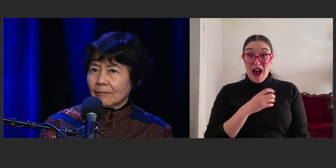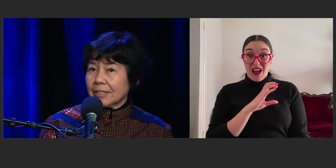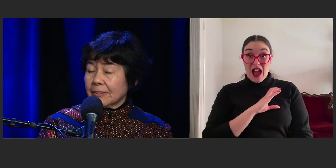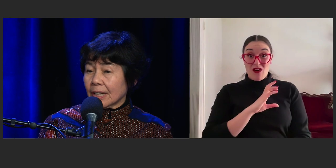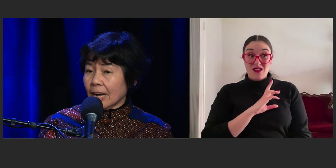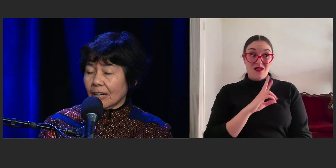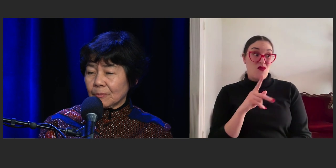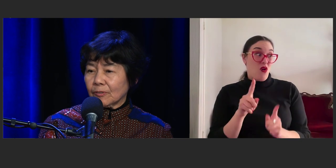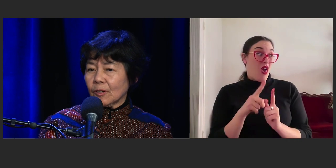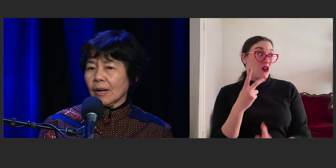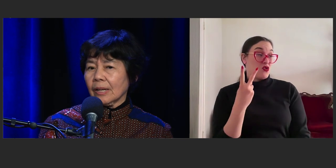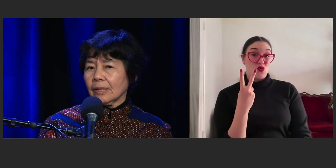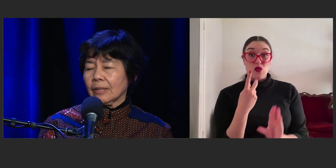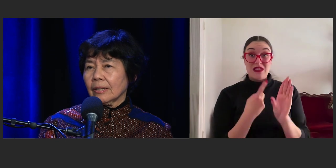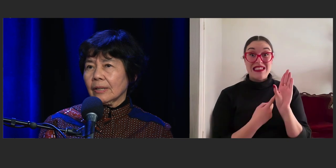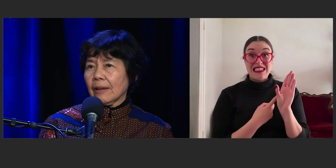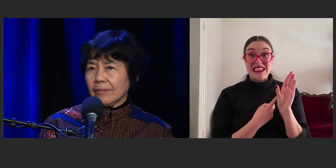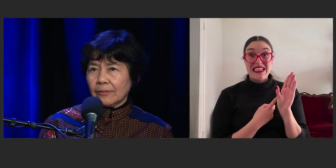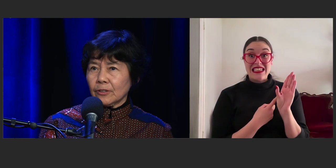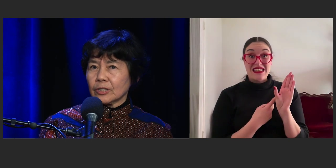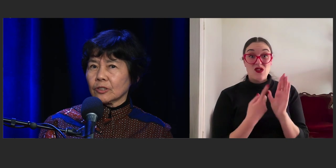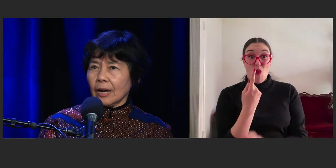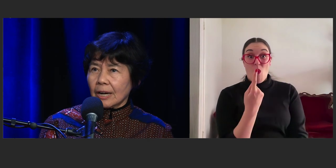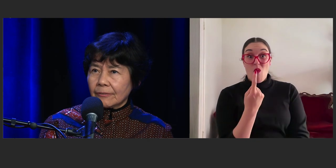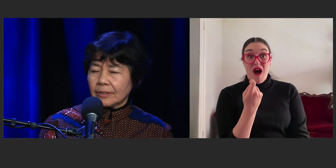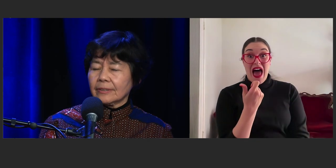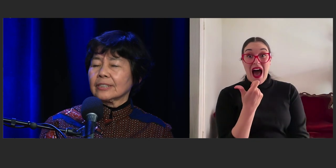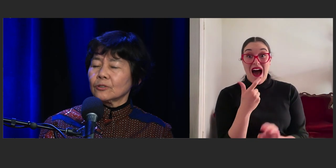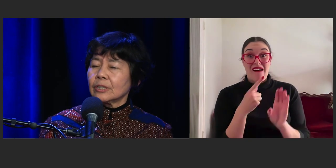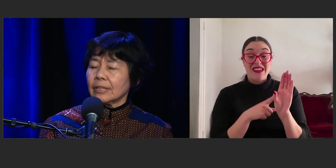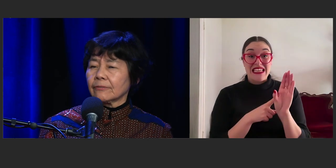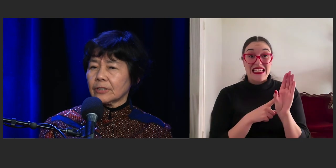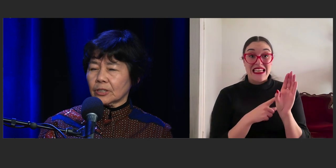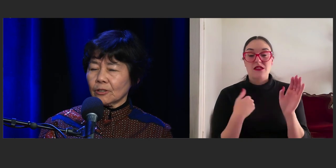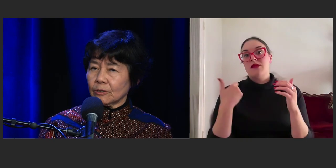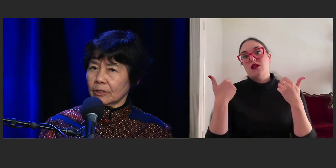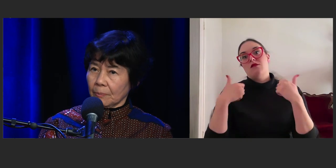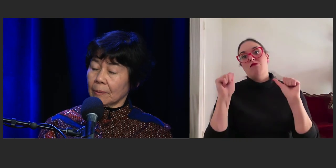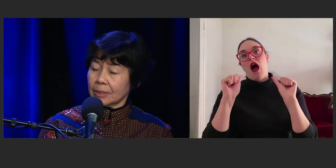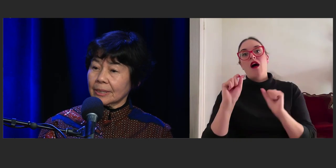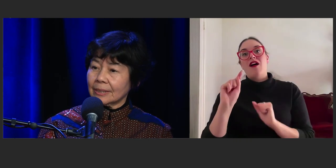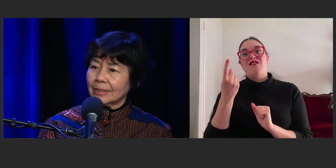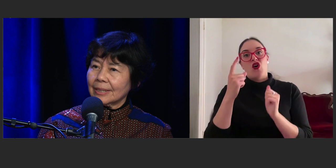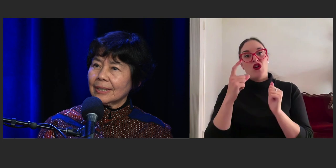or a year and a half before I have that first draft that's good enough to show the publisher.